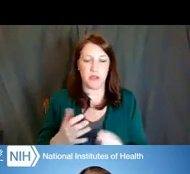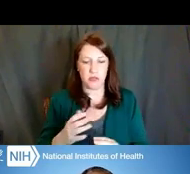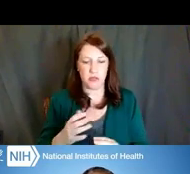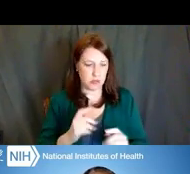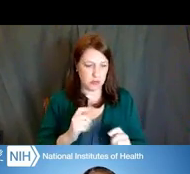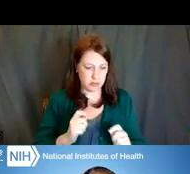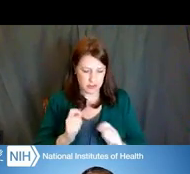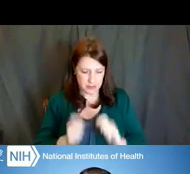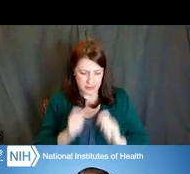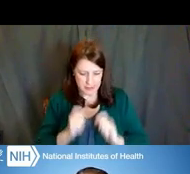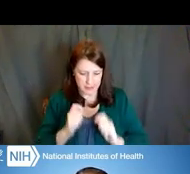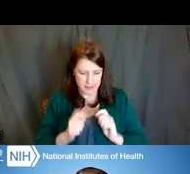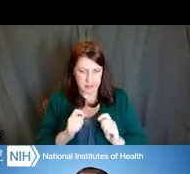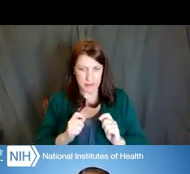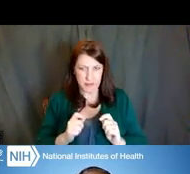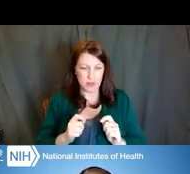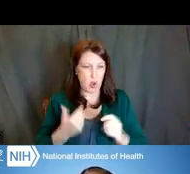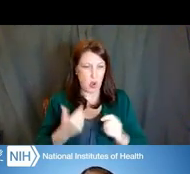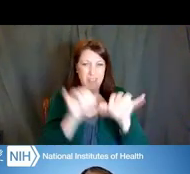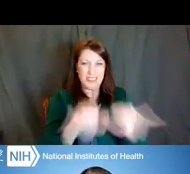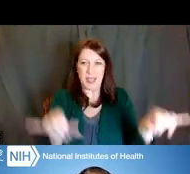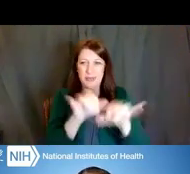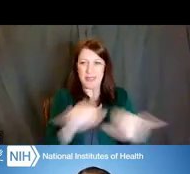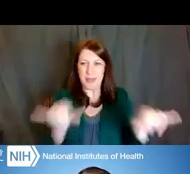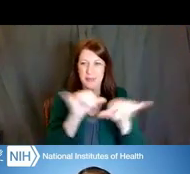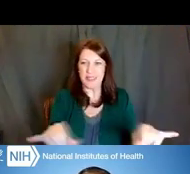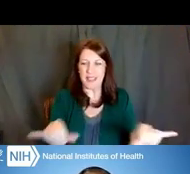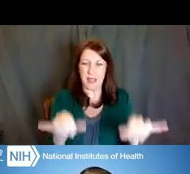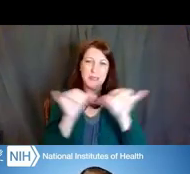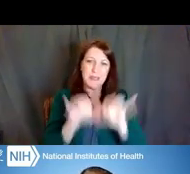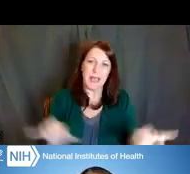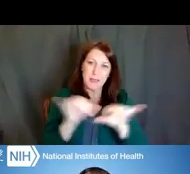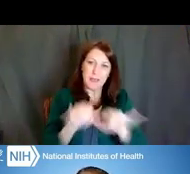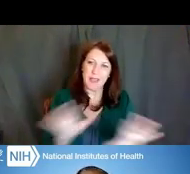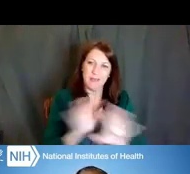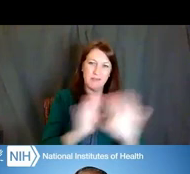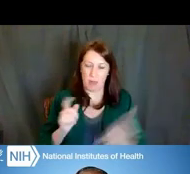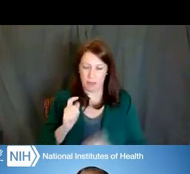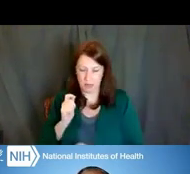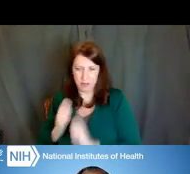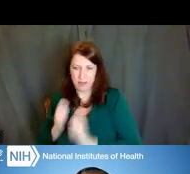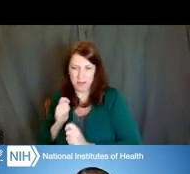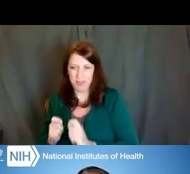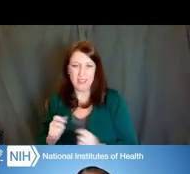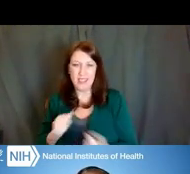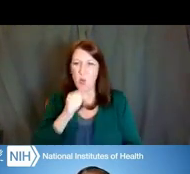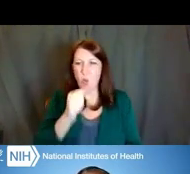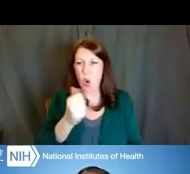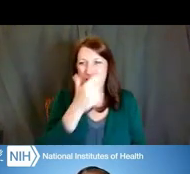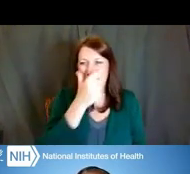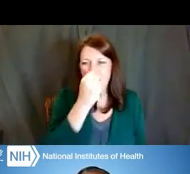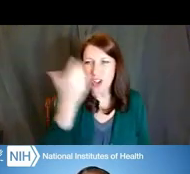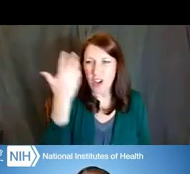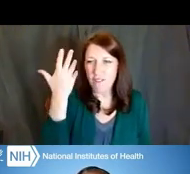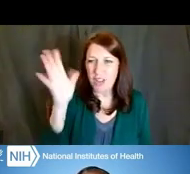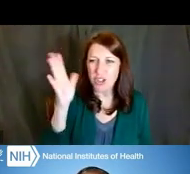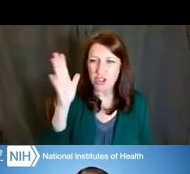so you're not submitting the same old thing to the same old institute -- they're not going to be interested in that. They've already funded a lot of research in that area, right?